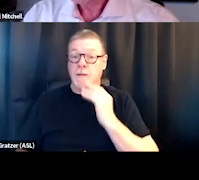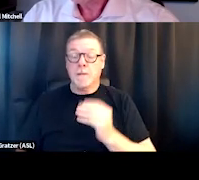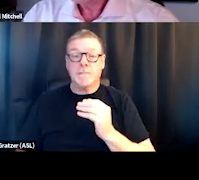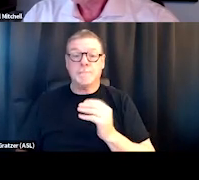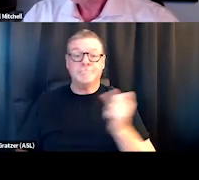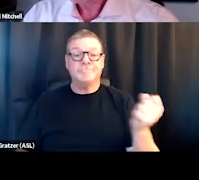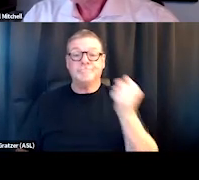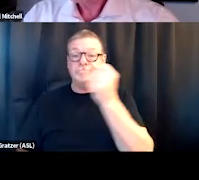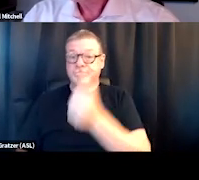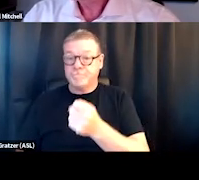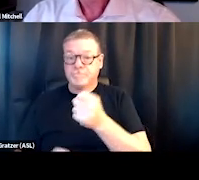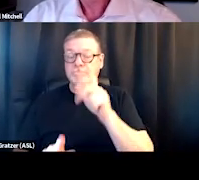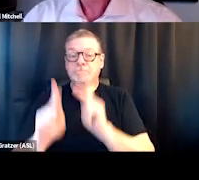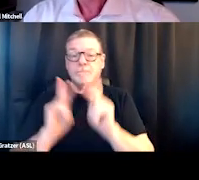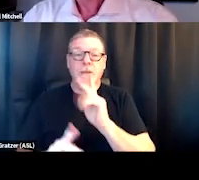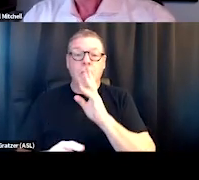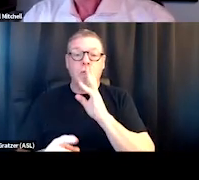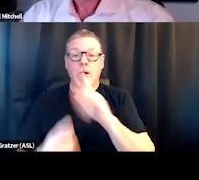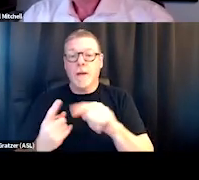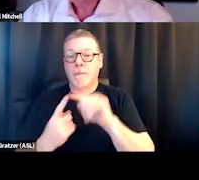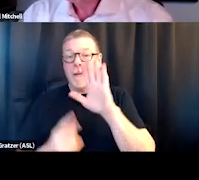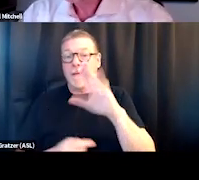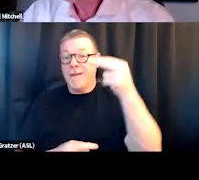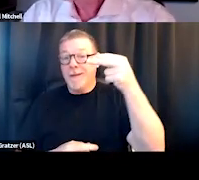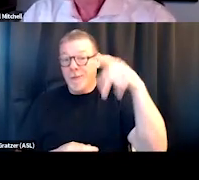and people can talk about their higher power or...